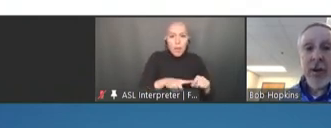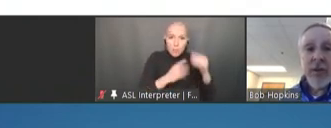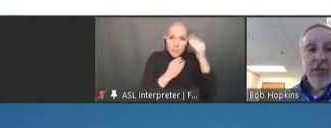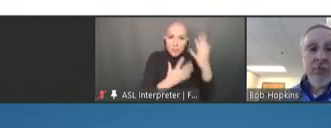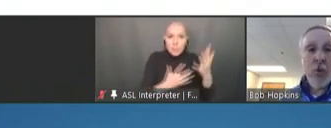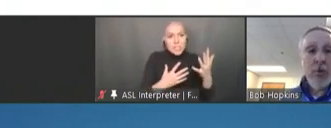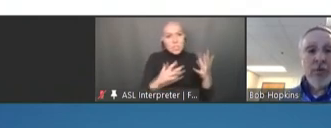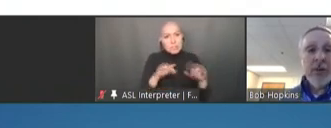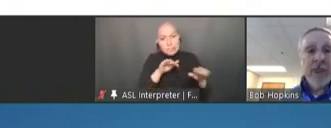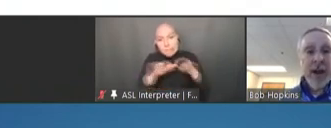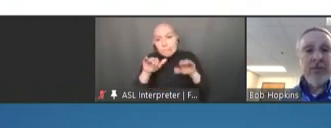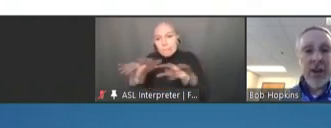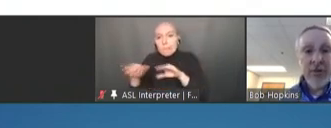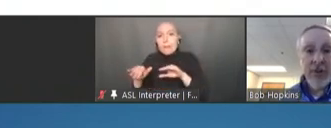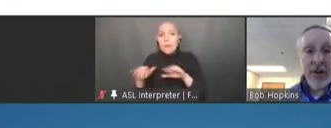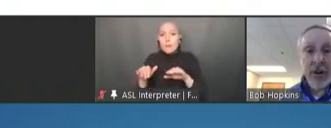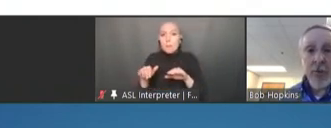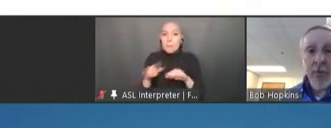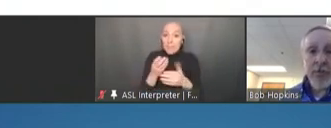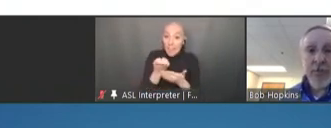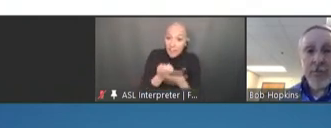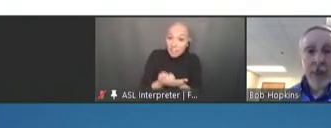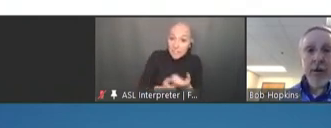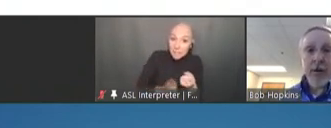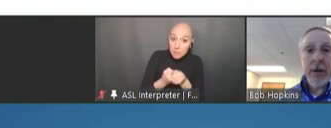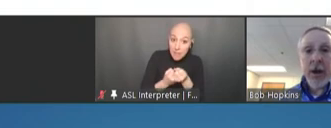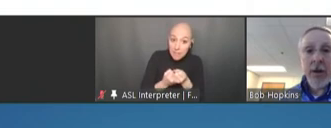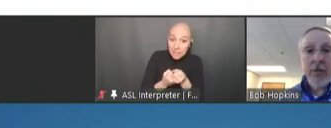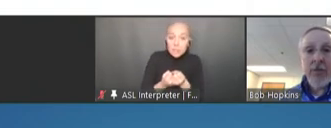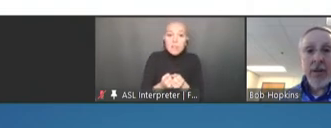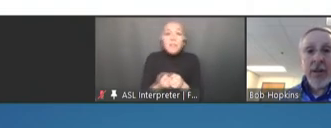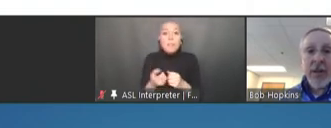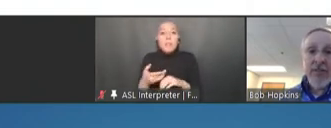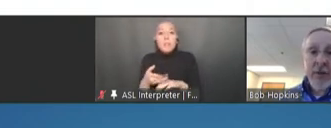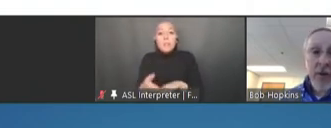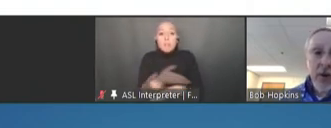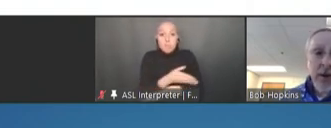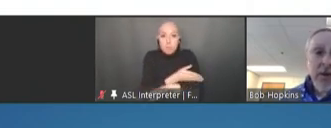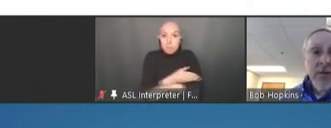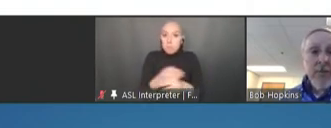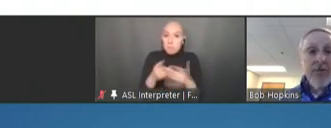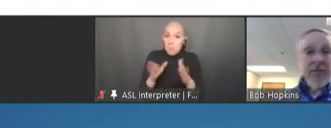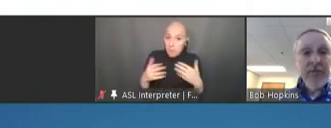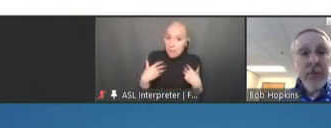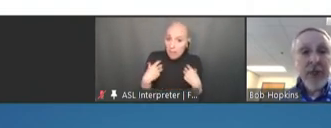support routine vaccination and improvements in public health. Similarly, misinformation